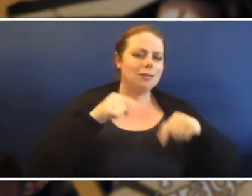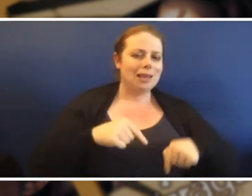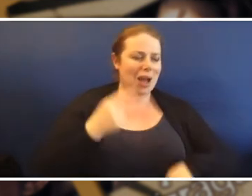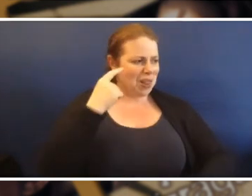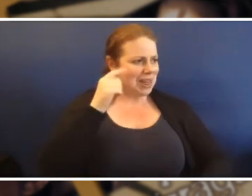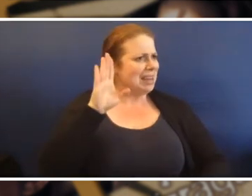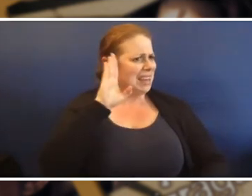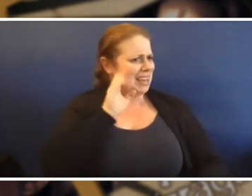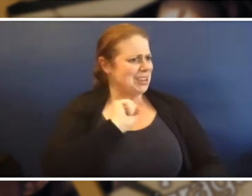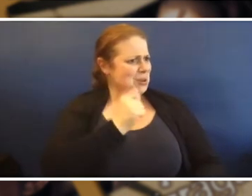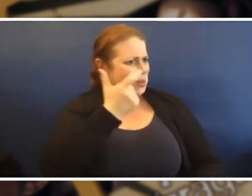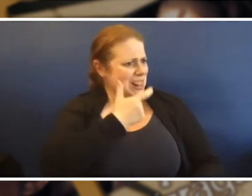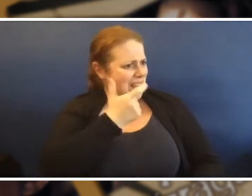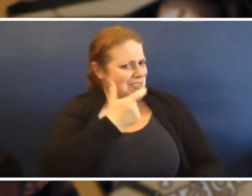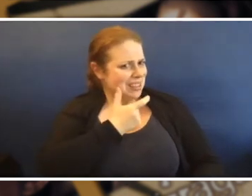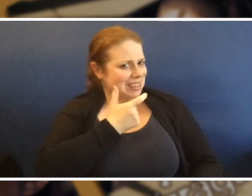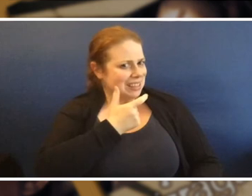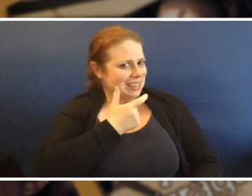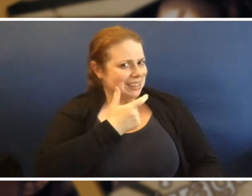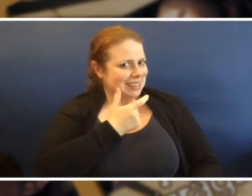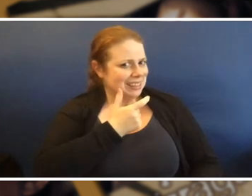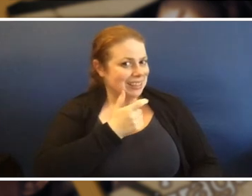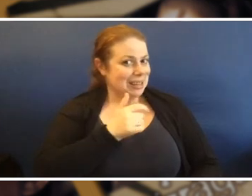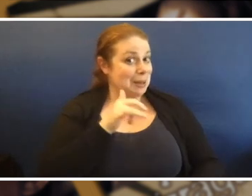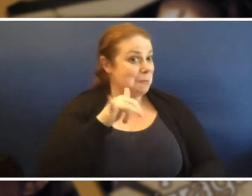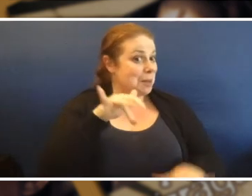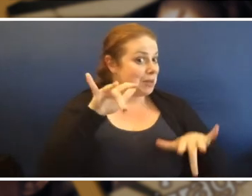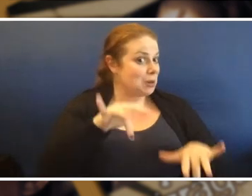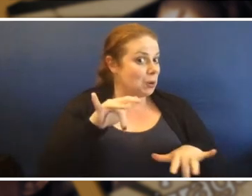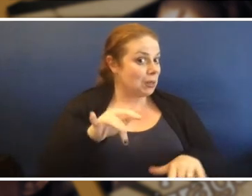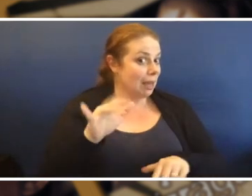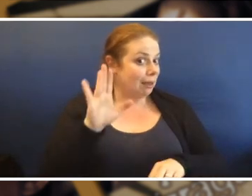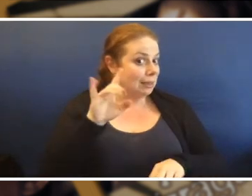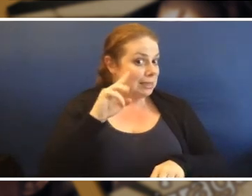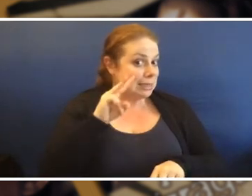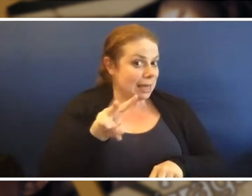I can hear your laughter even though you haven't seen this yet